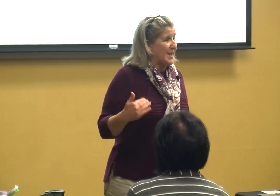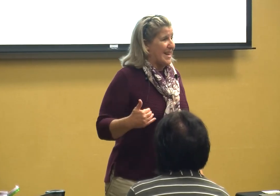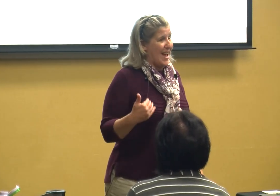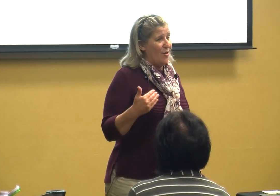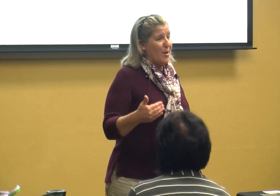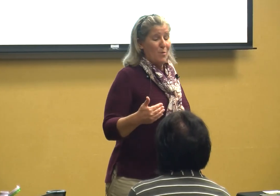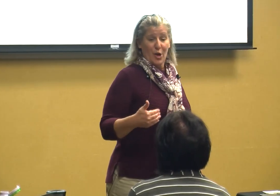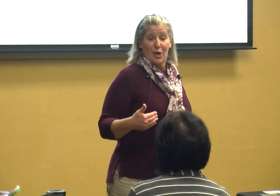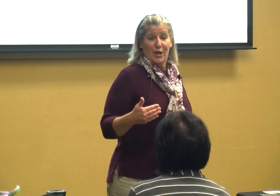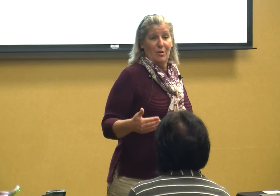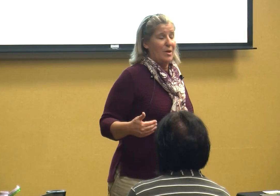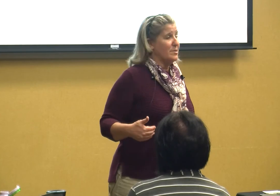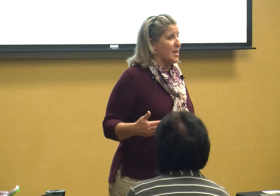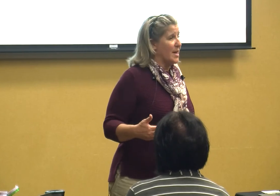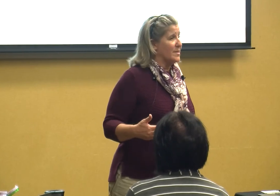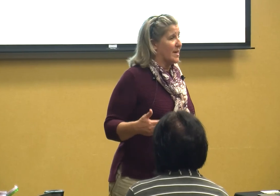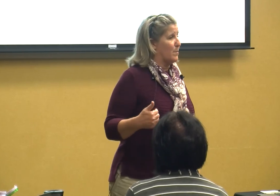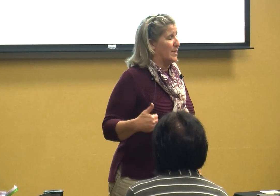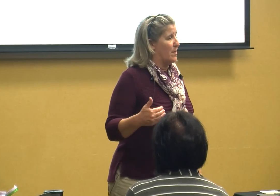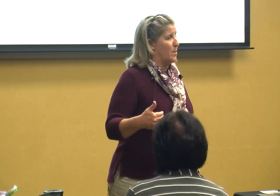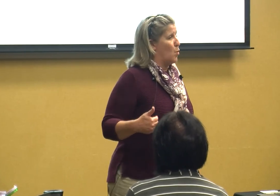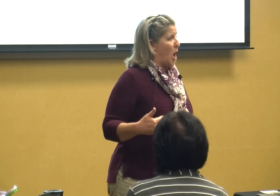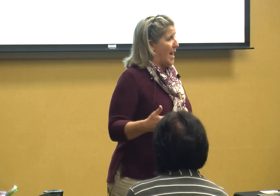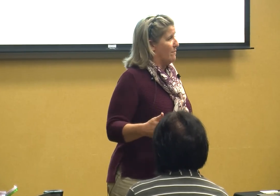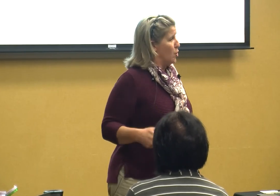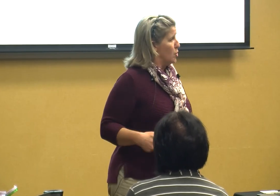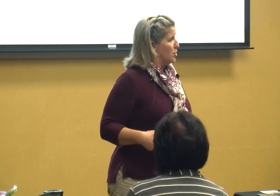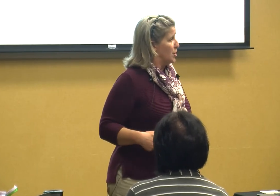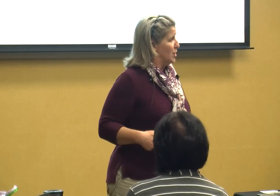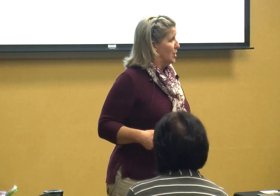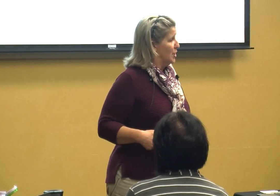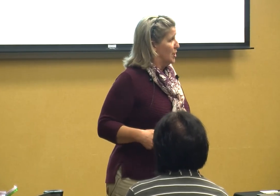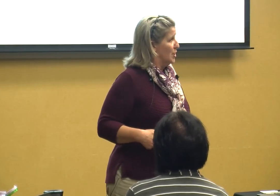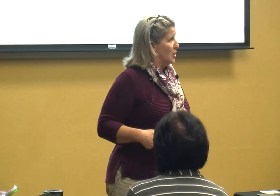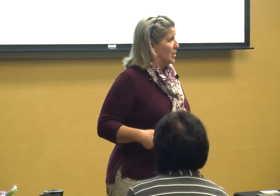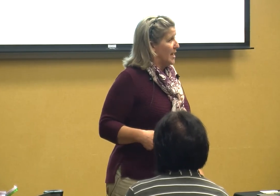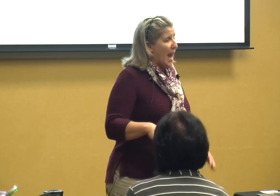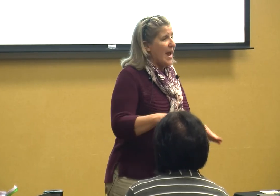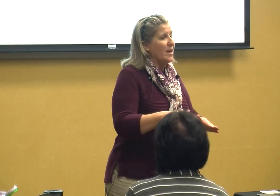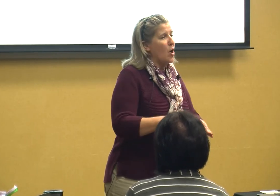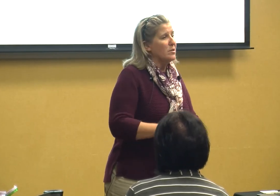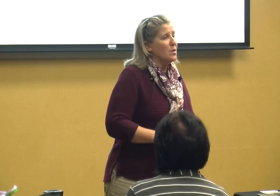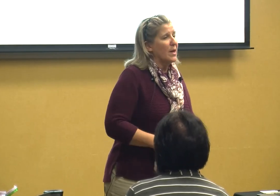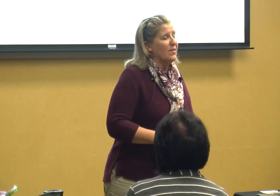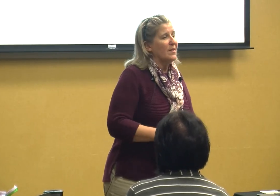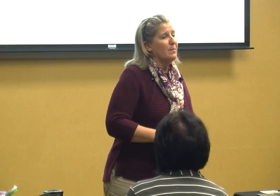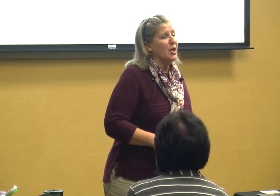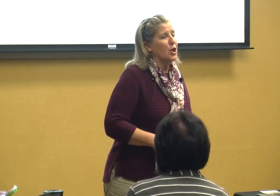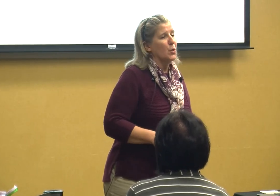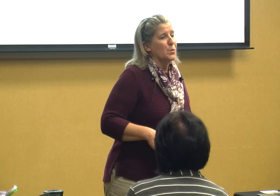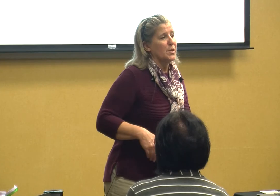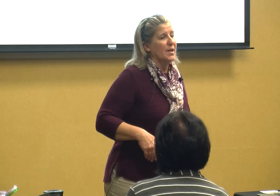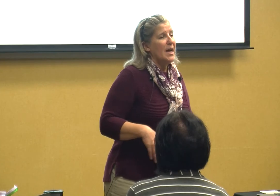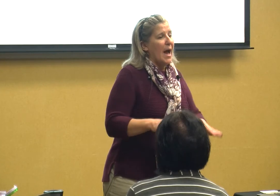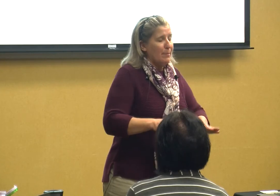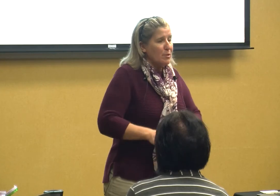tell them we're gonna do those things can we tell them why first and also giving them cues I'm going